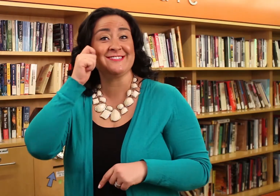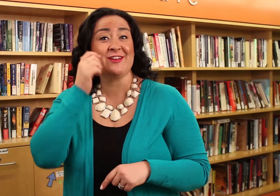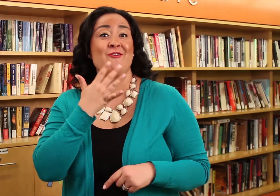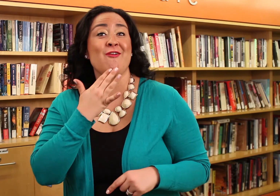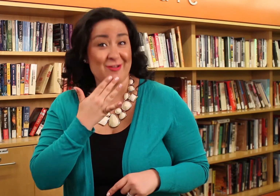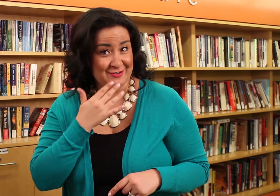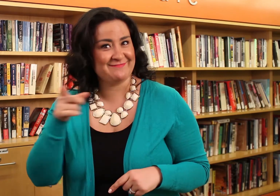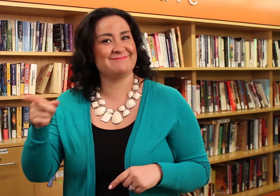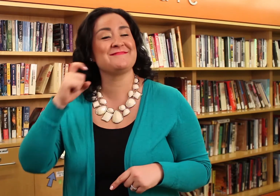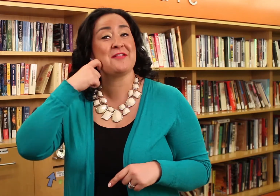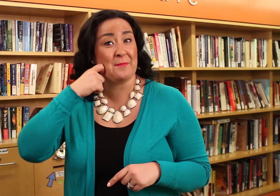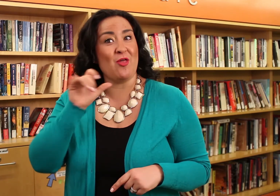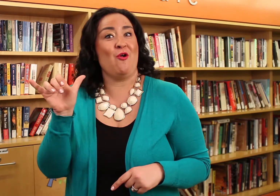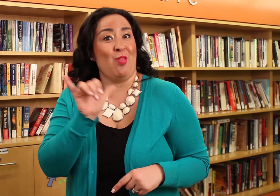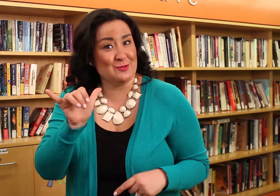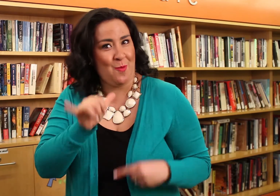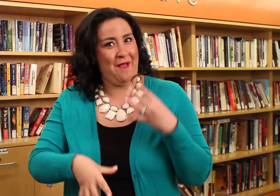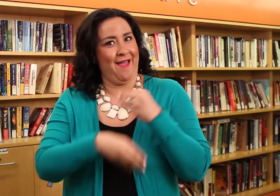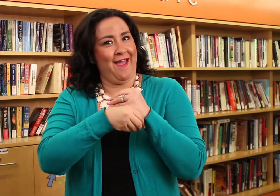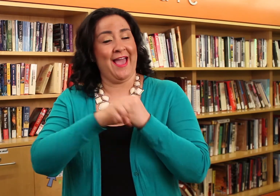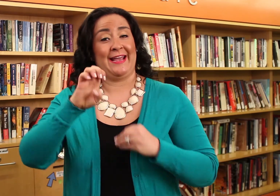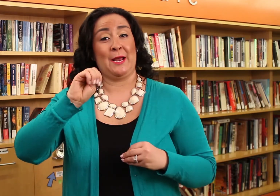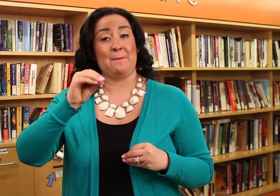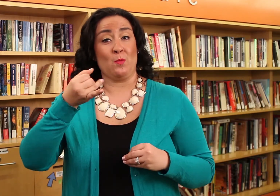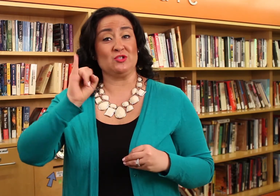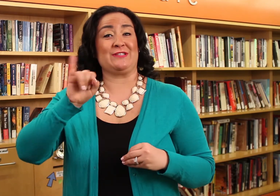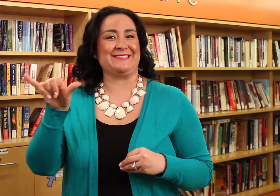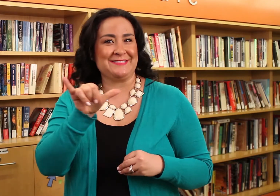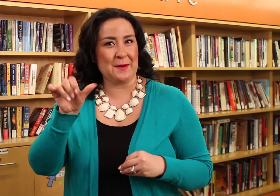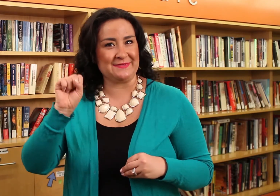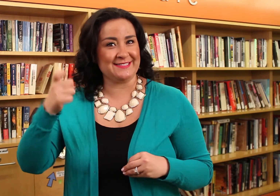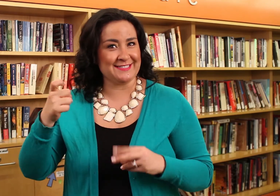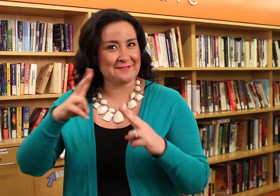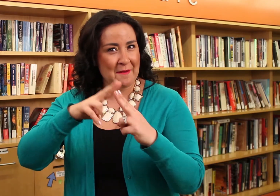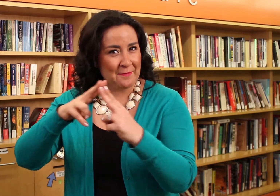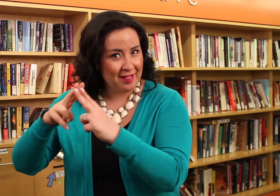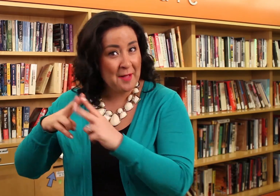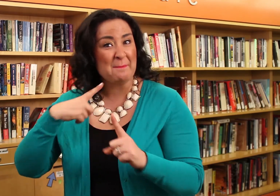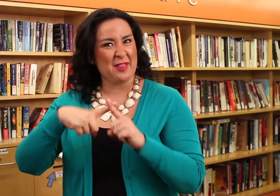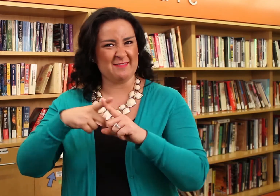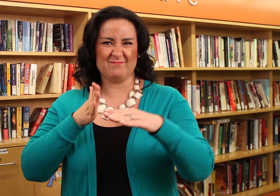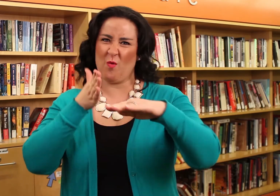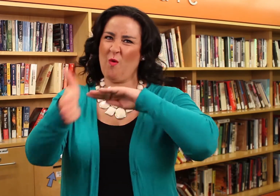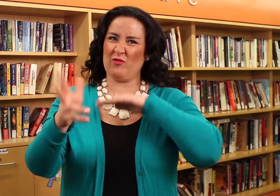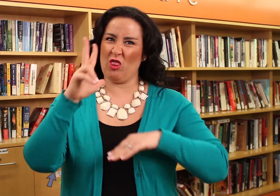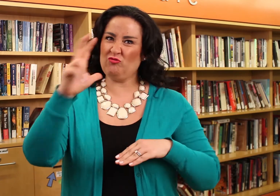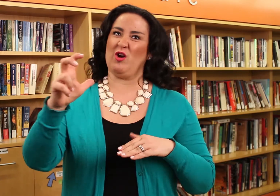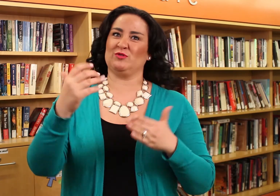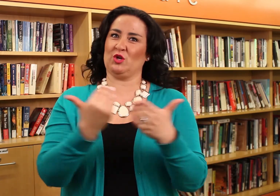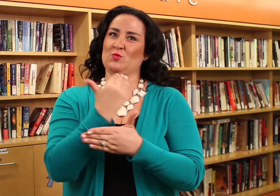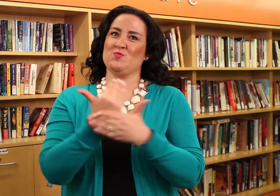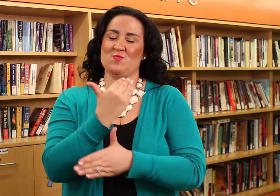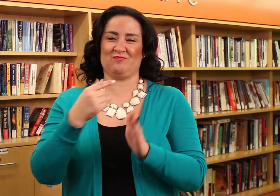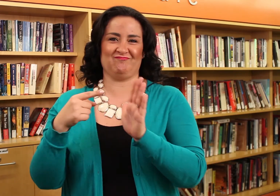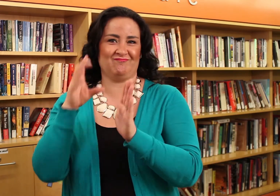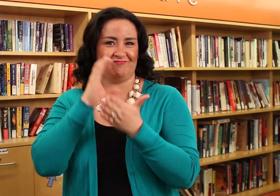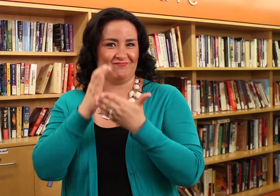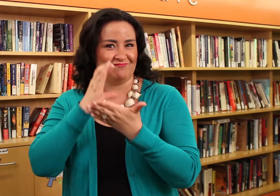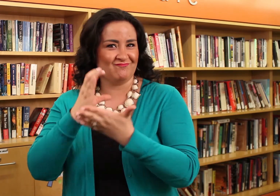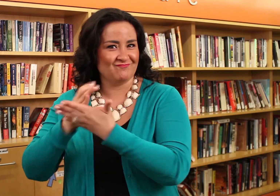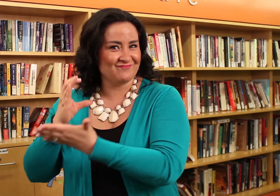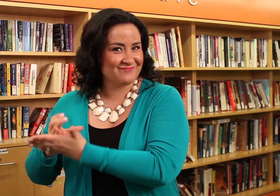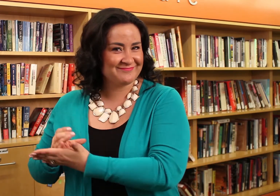Along with the multiple skin tones, Apple added emojis of same sex couples and an additional 300 new icons.